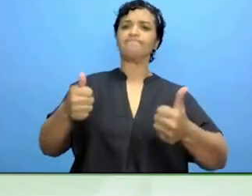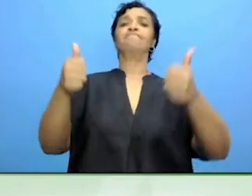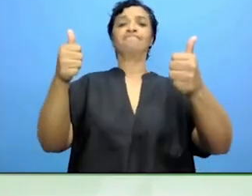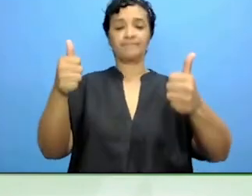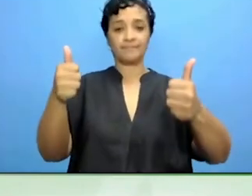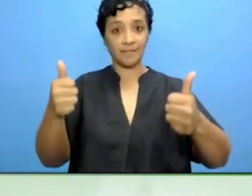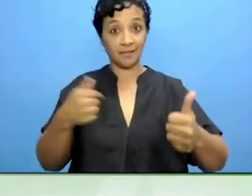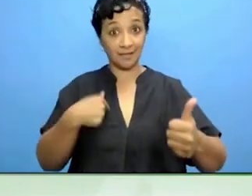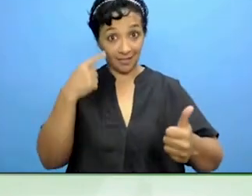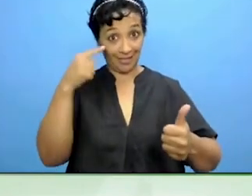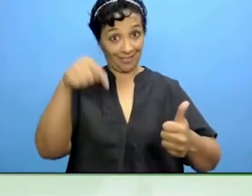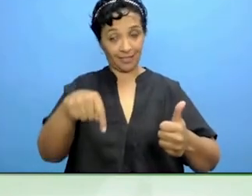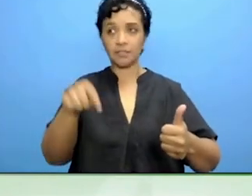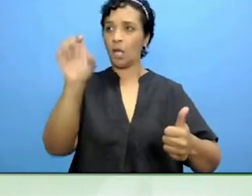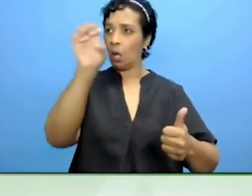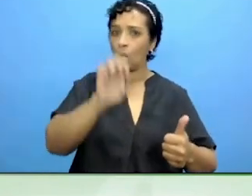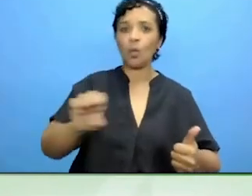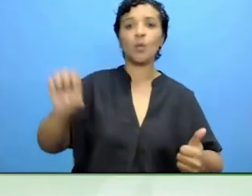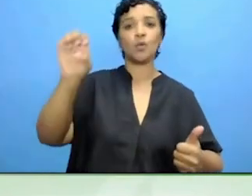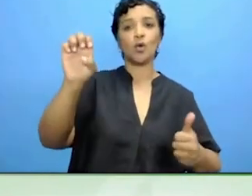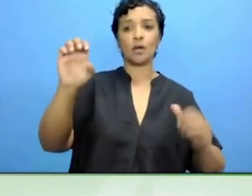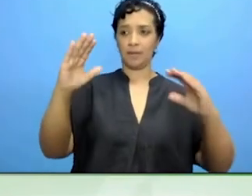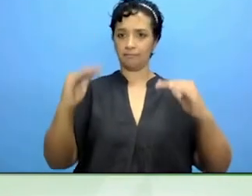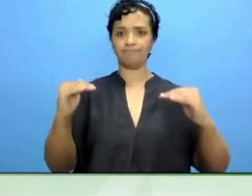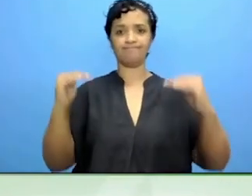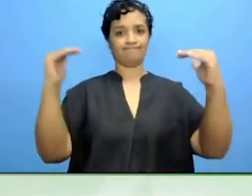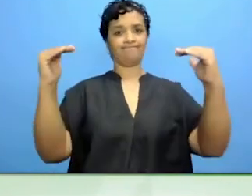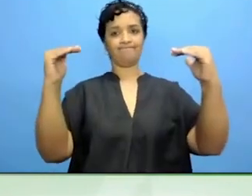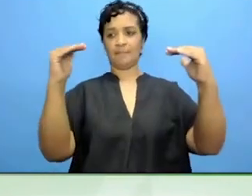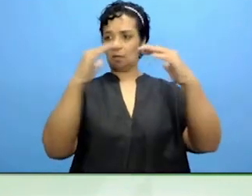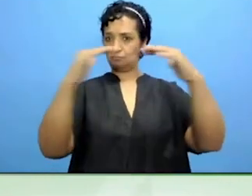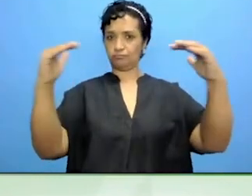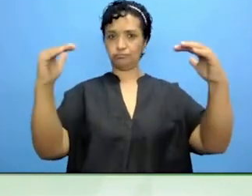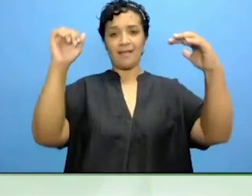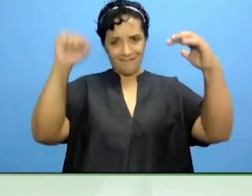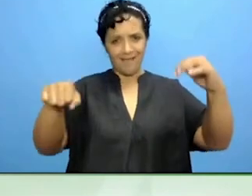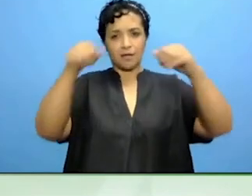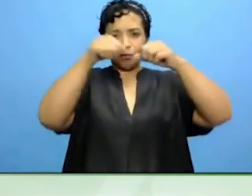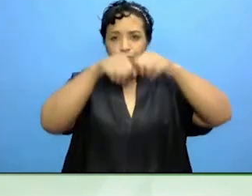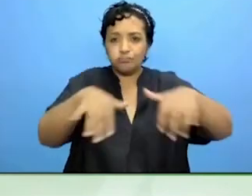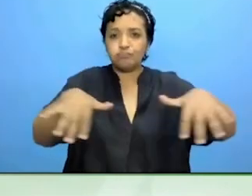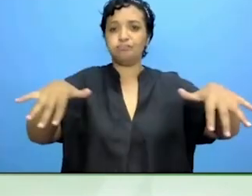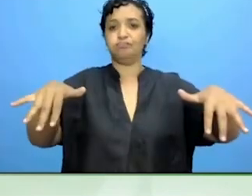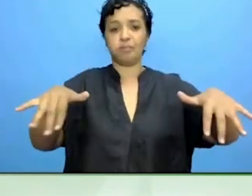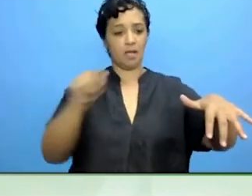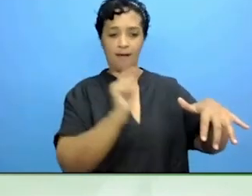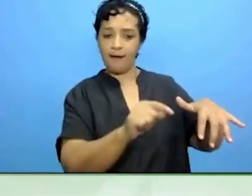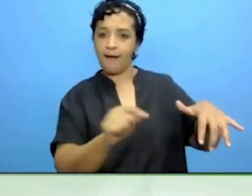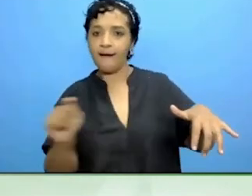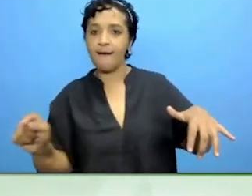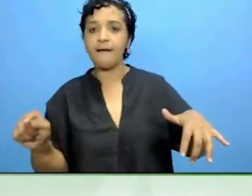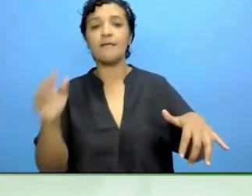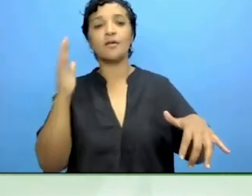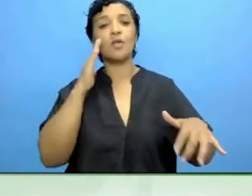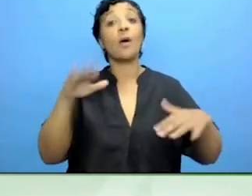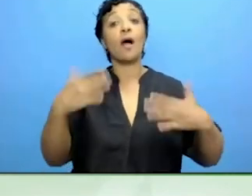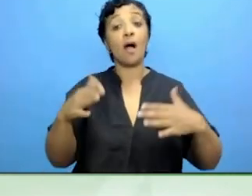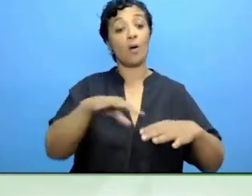Anything on European level can influence and give us ammunition to use with our national goverment and that is the